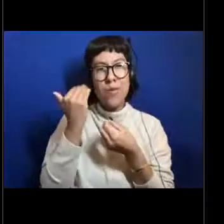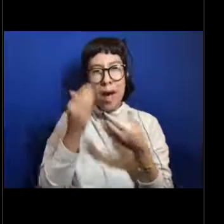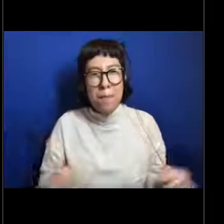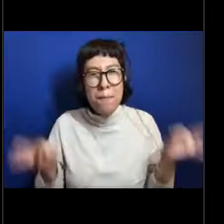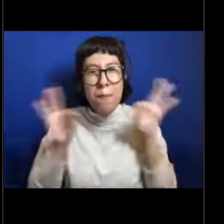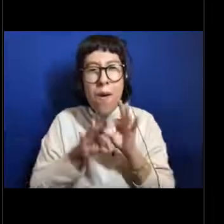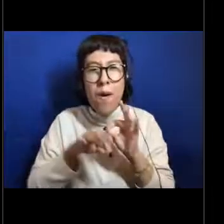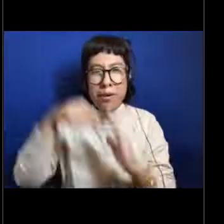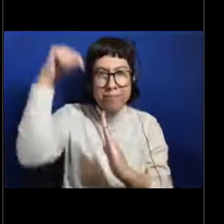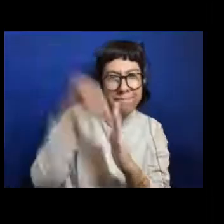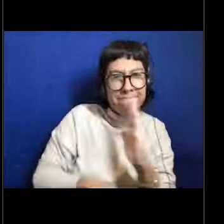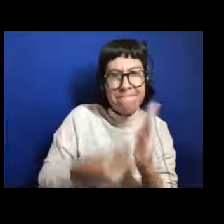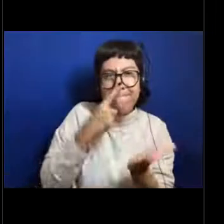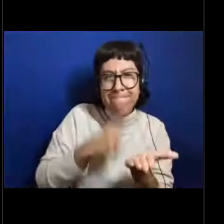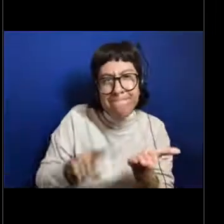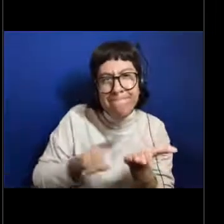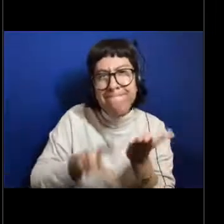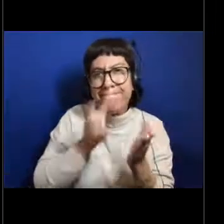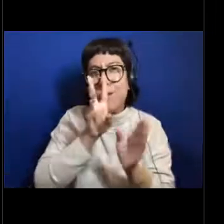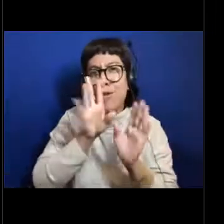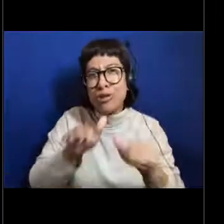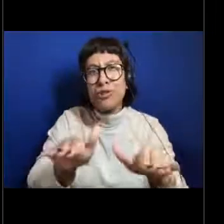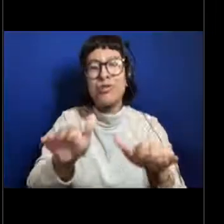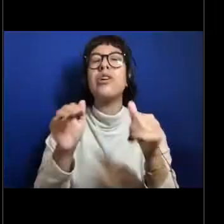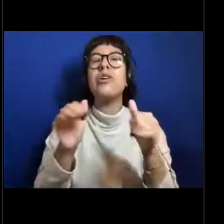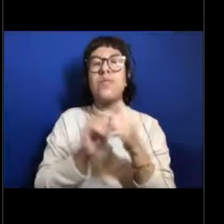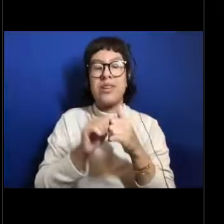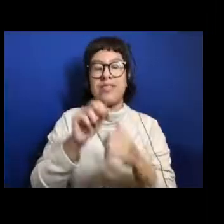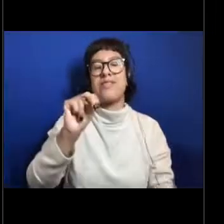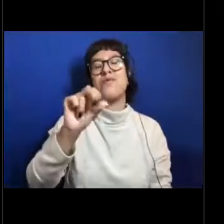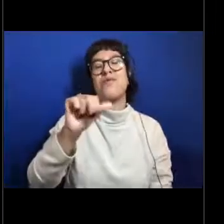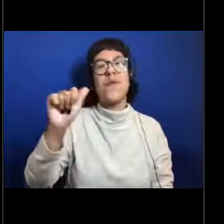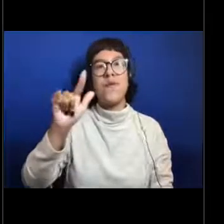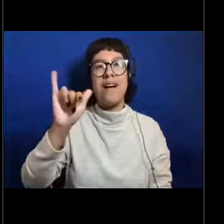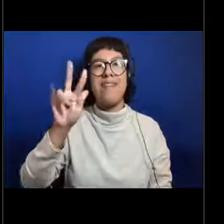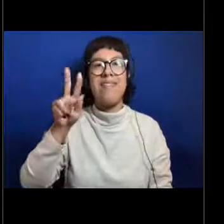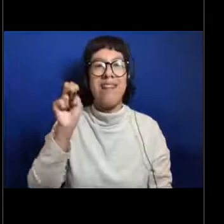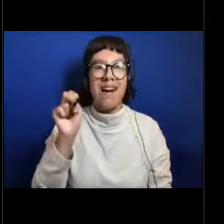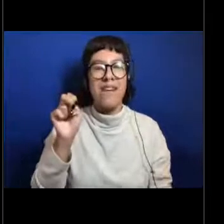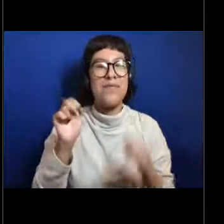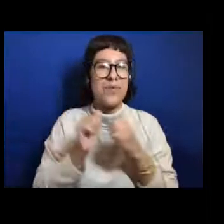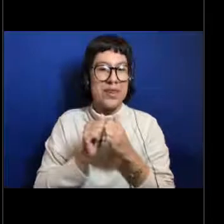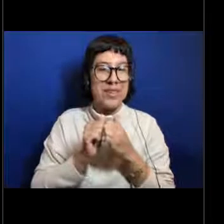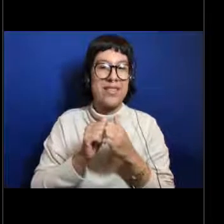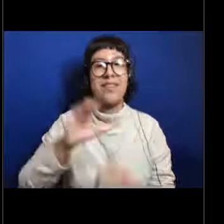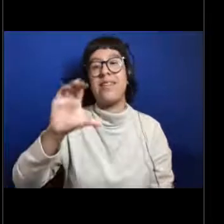you should check out Onward and Downward, which was is a NOAA live talk given by my colleague, Catalina Martinez earlier this spring.